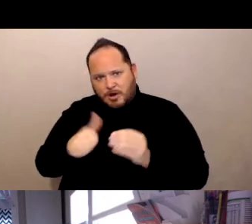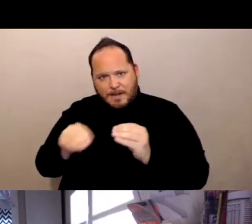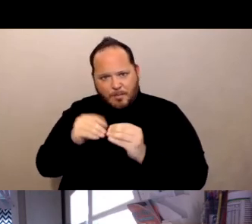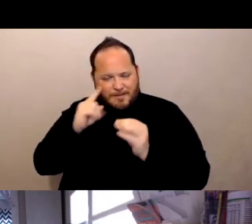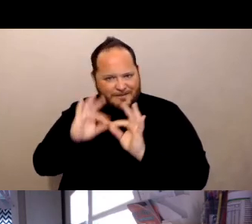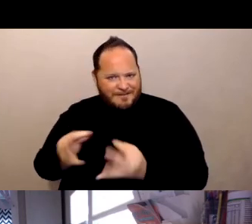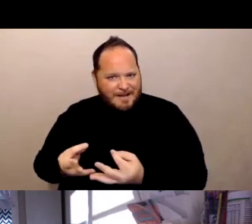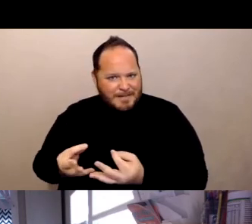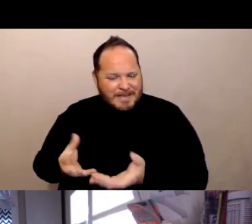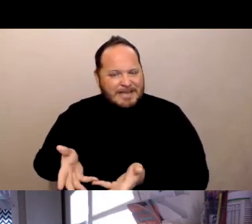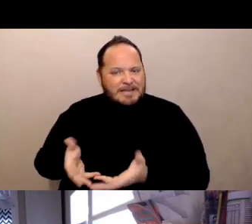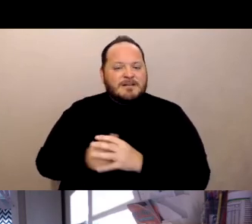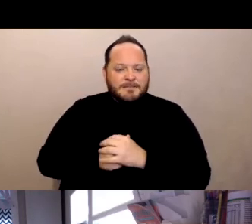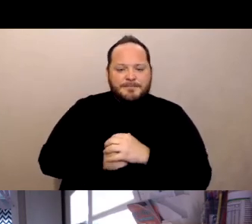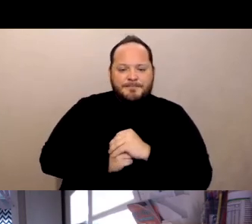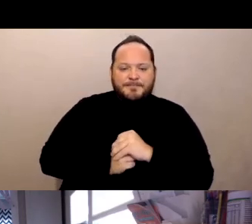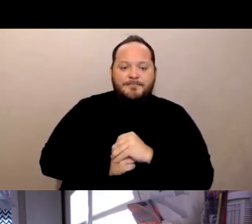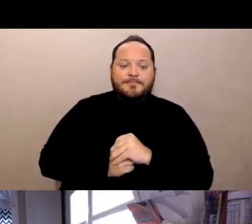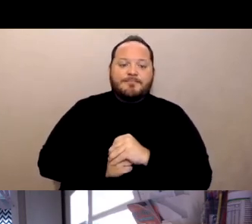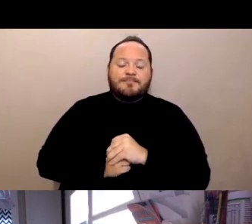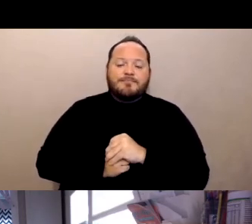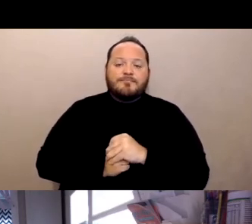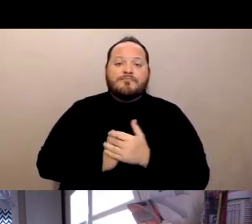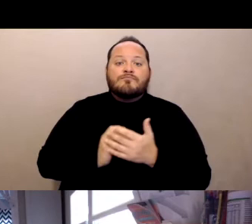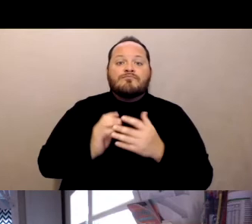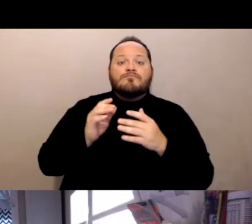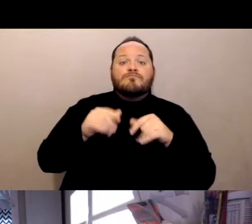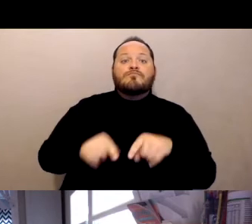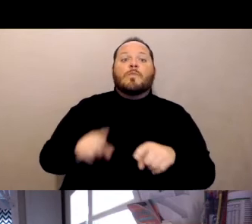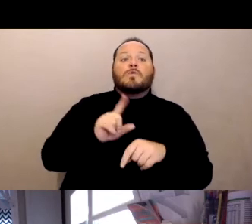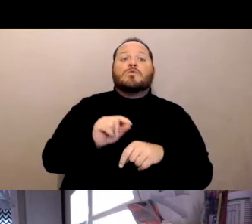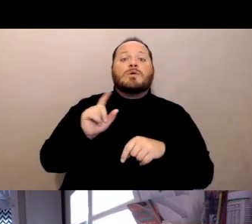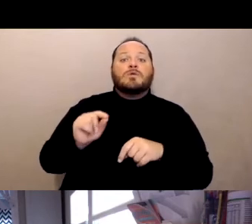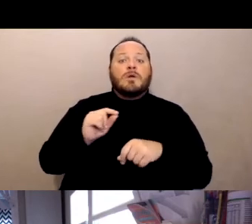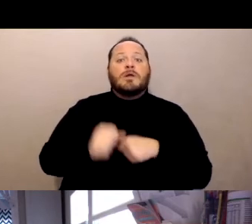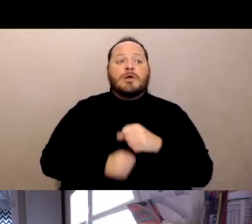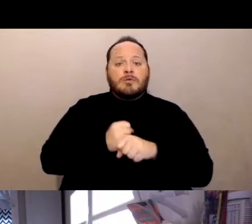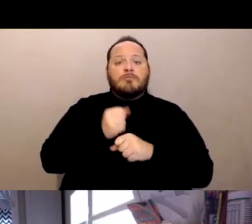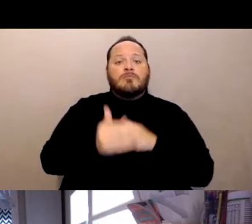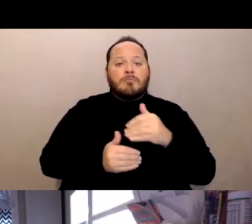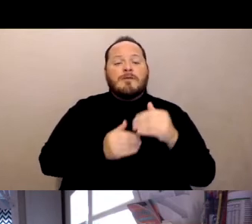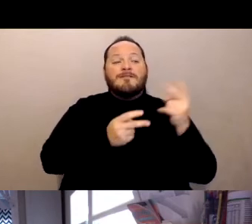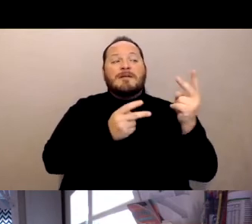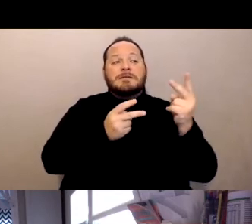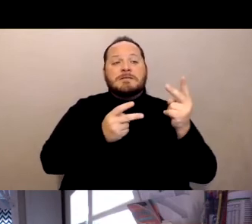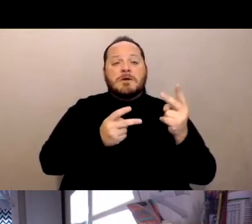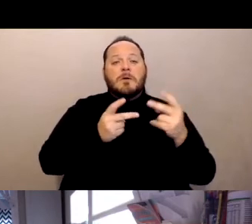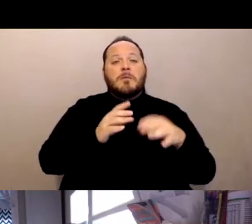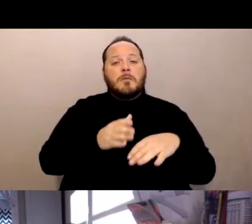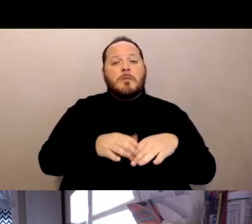Over the course of 2020, visitation was slowly opened up, but with the arrival of the vaccines last month